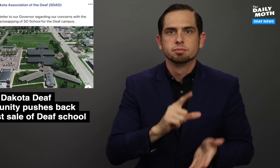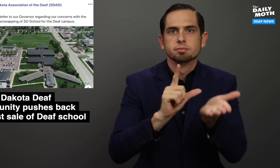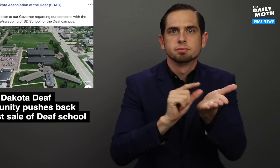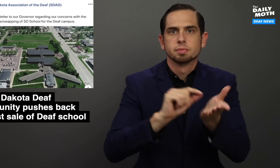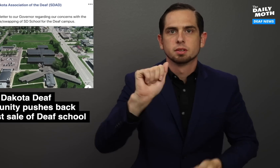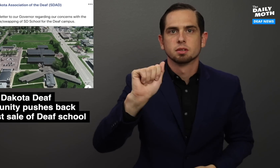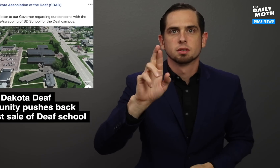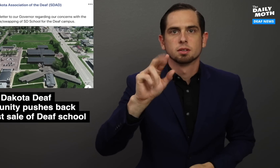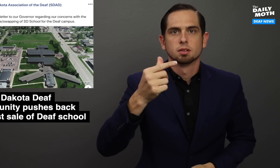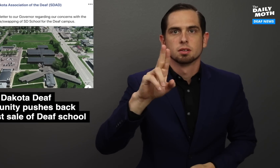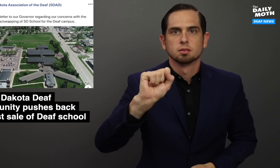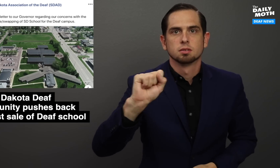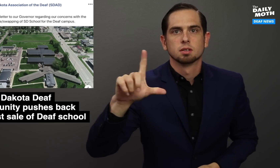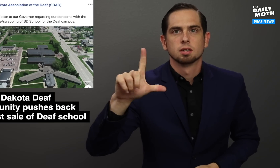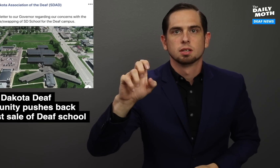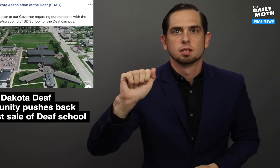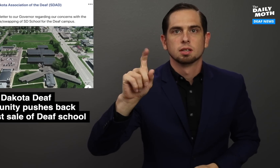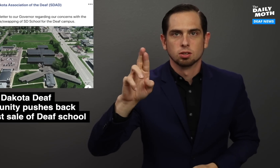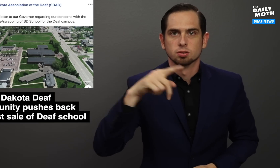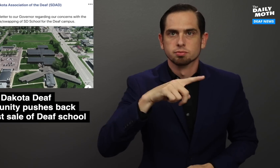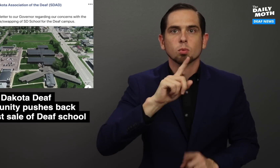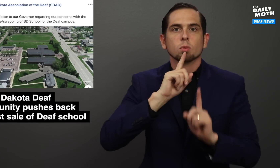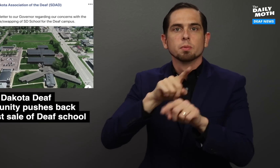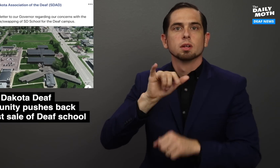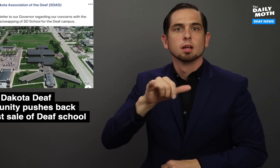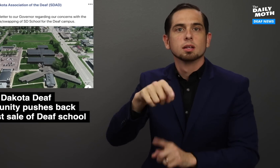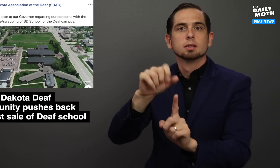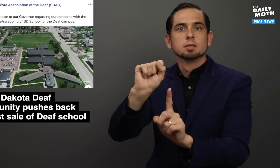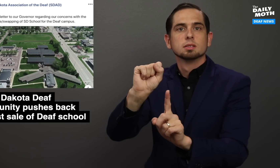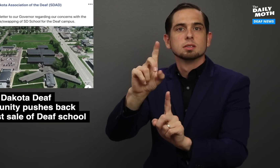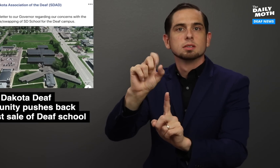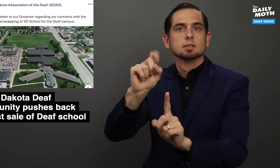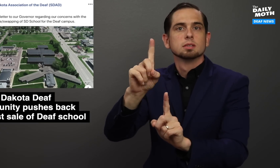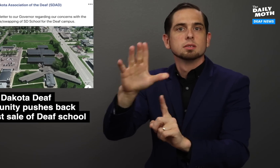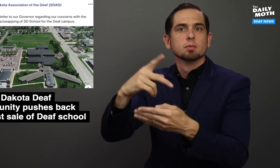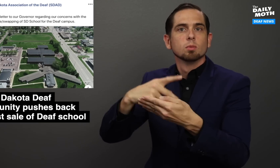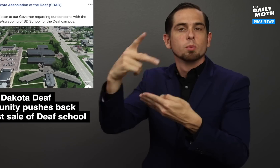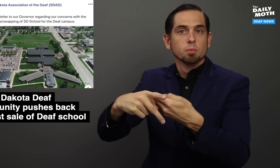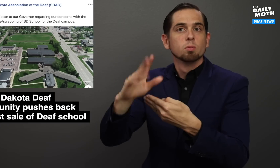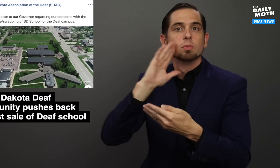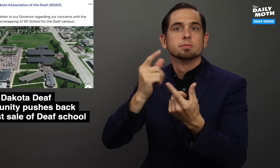The Argus Leader reported that the SDSD program would